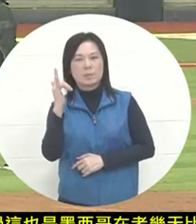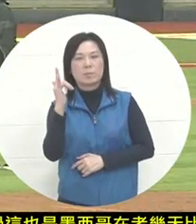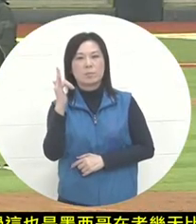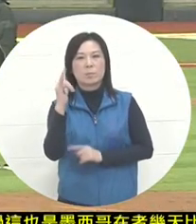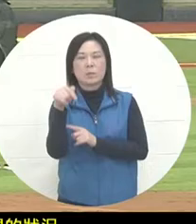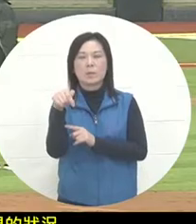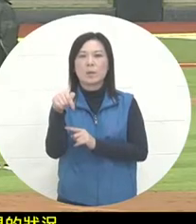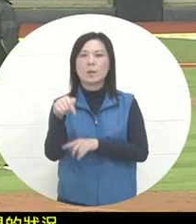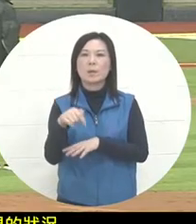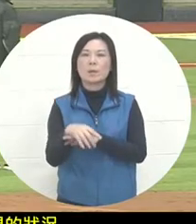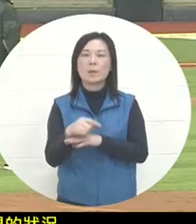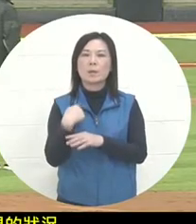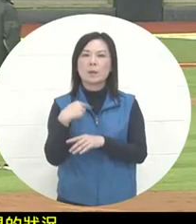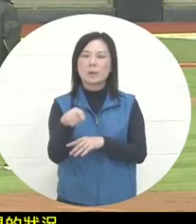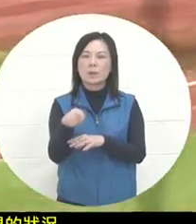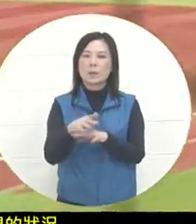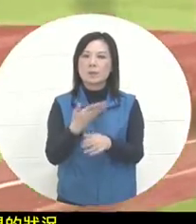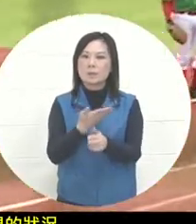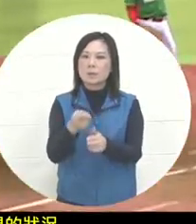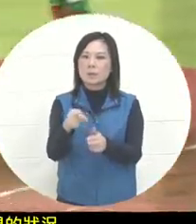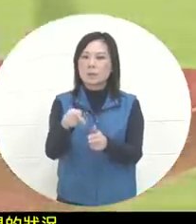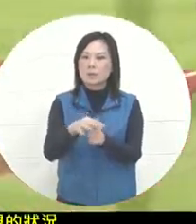cannot allow them to get the number of goals